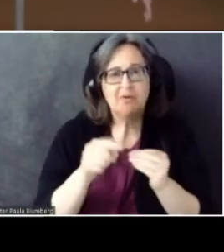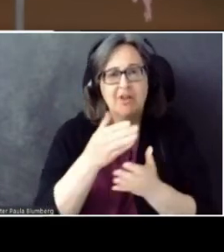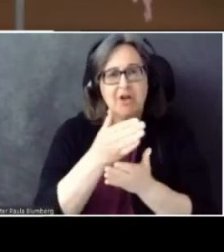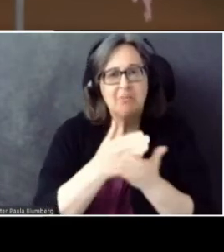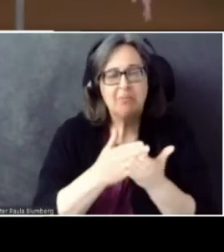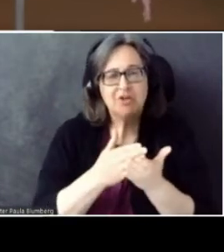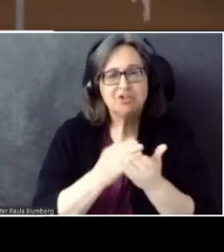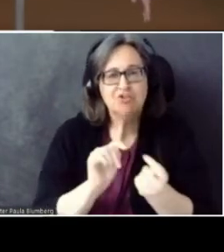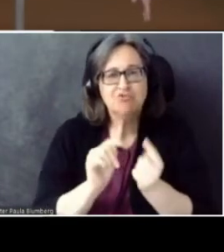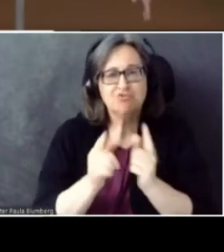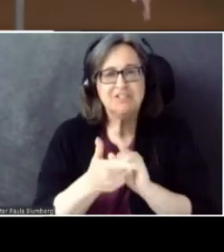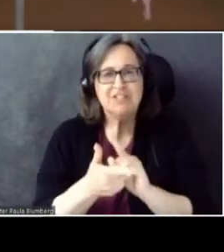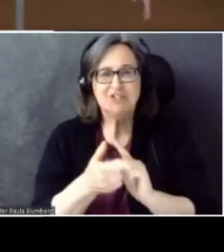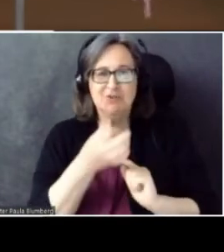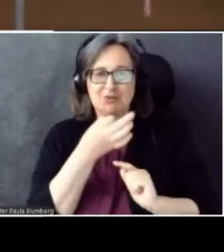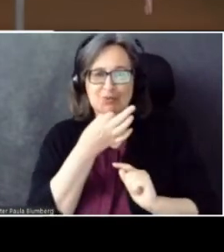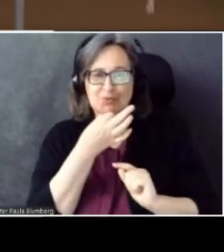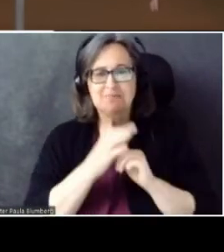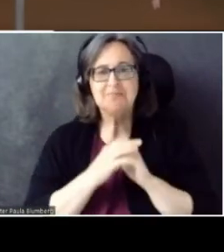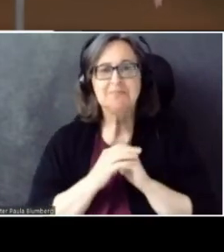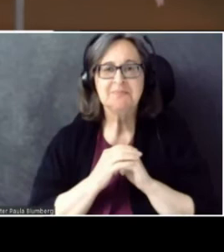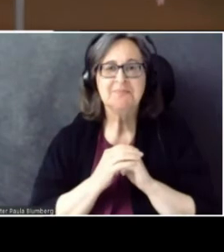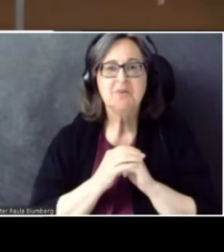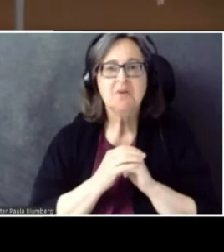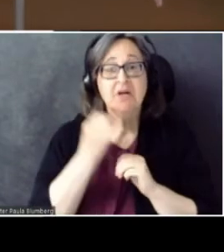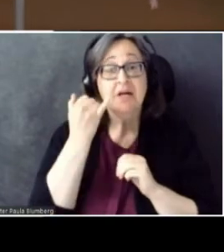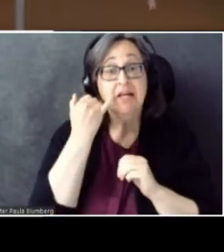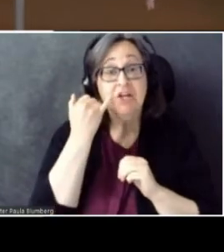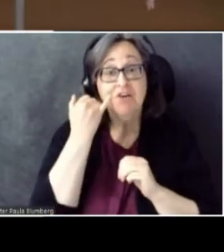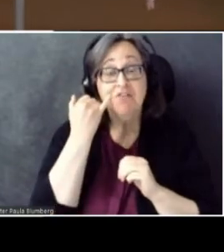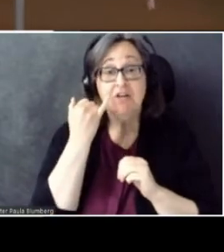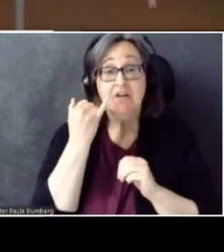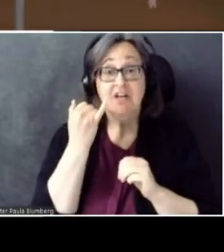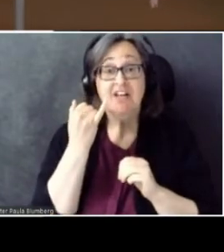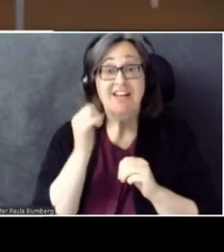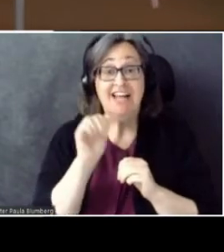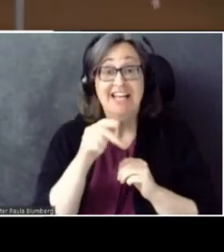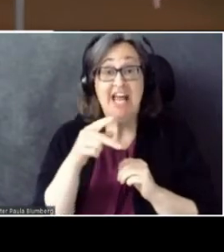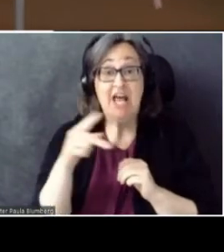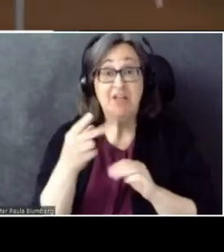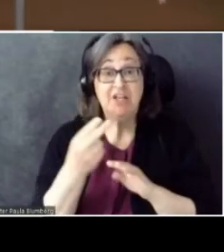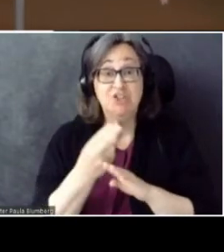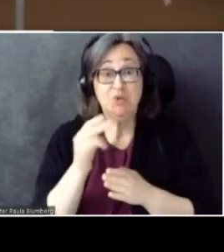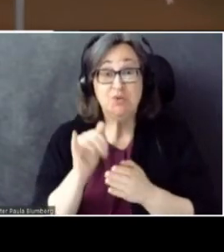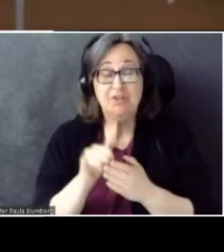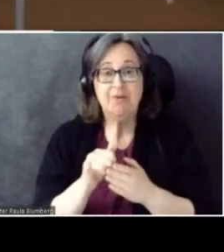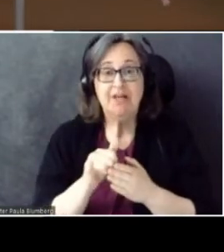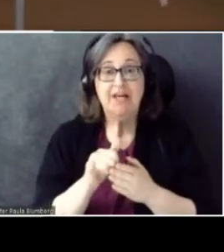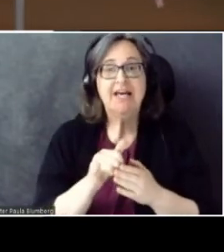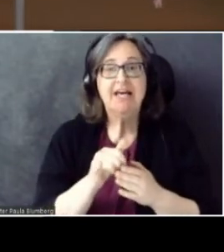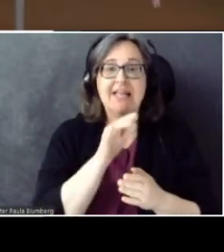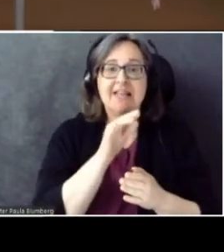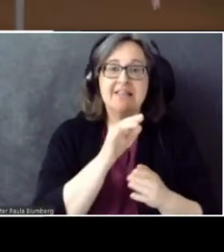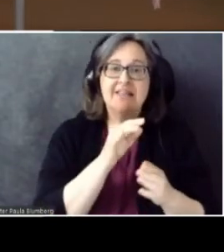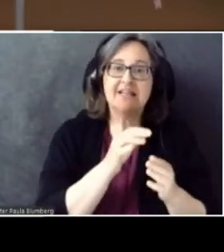If an application is using it, the text-to-speech system can also convert the translated text